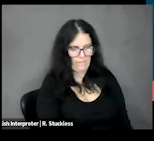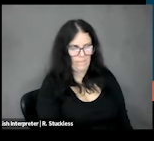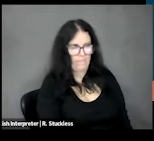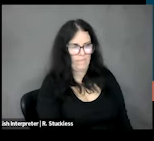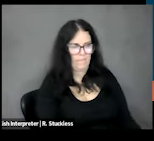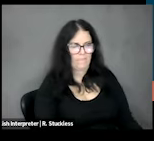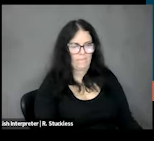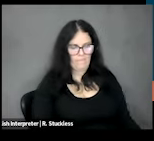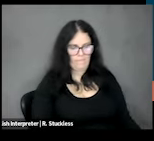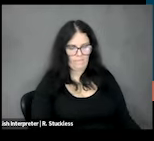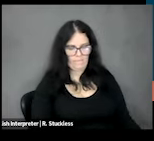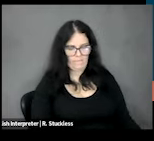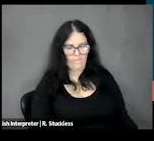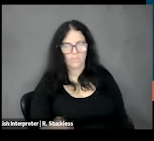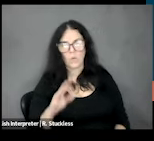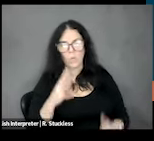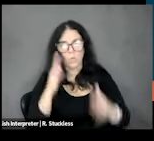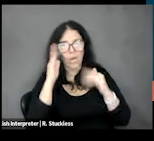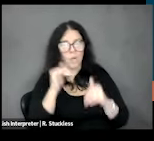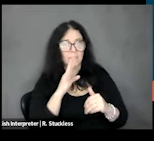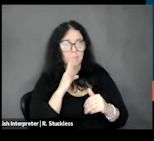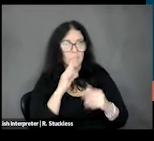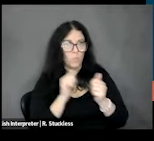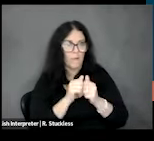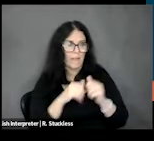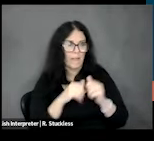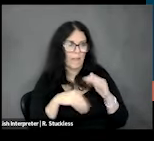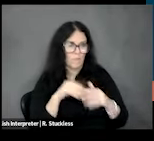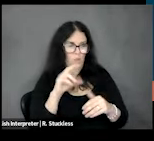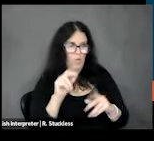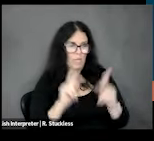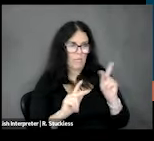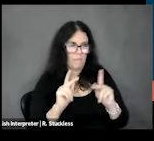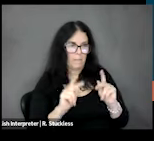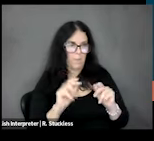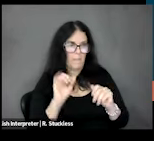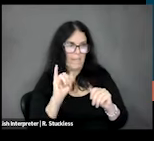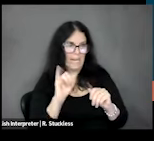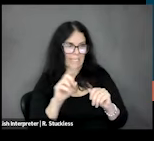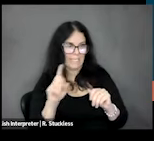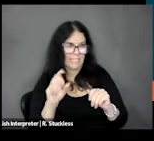the data we hope to speak to up to 30 people with IDD and or family members or guardians if